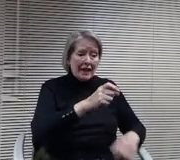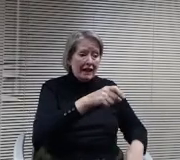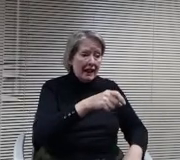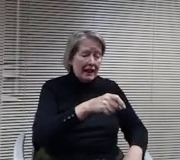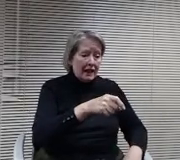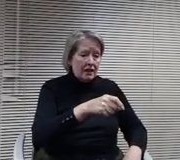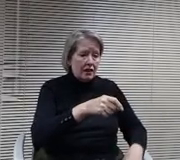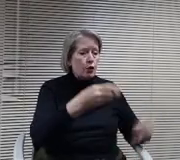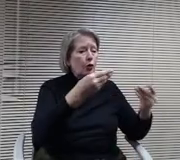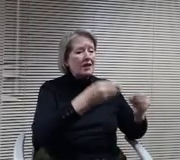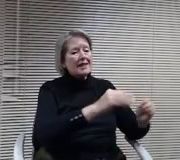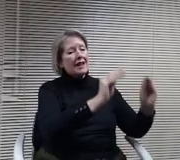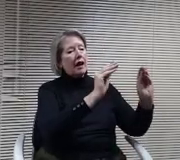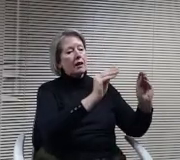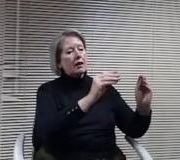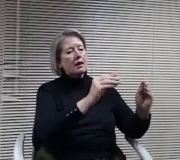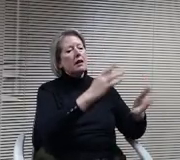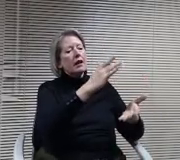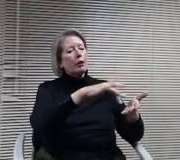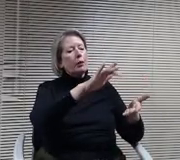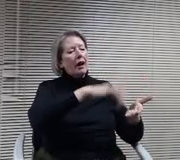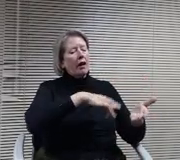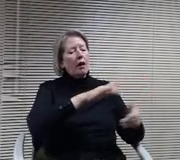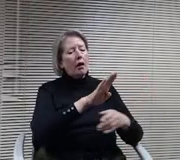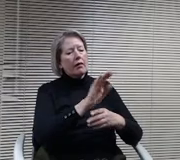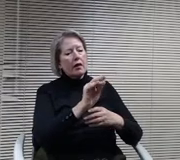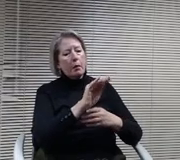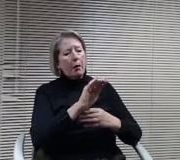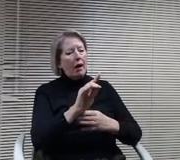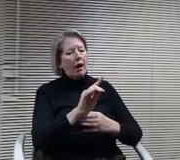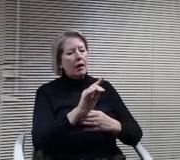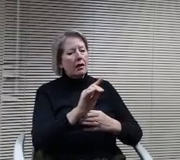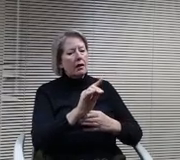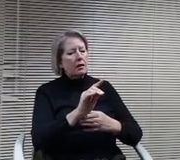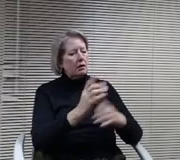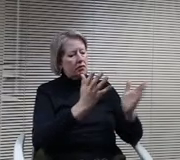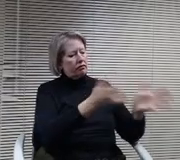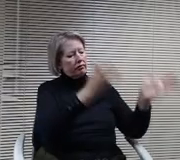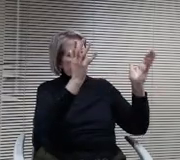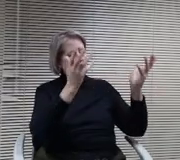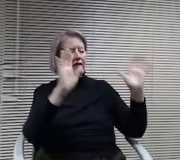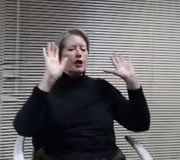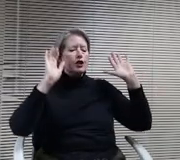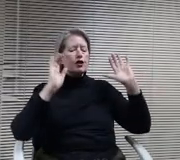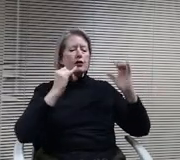building and pay off the remaining bonds and. You know, walk away from it too. If that